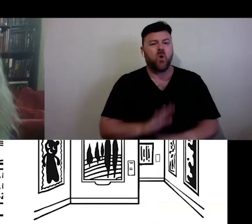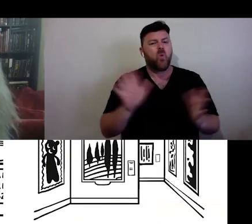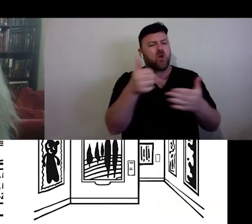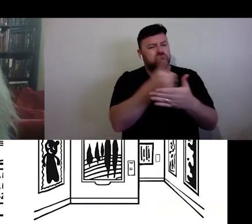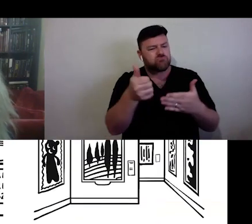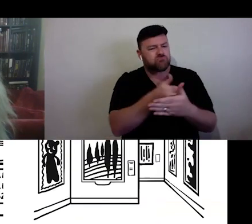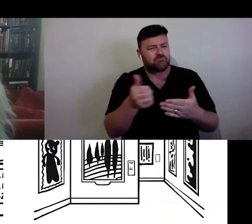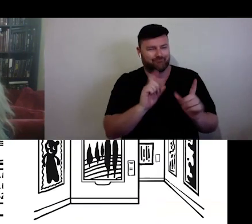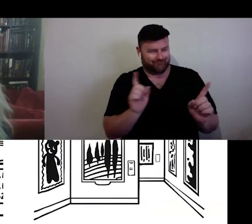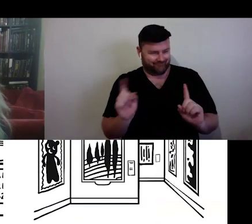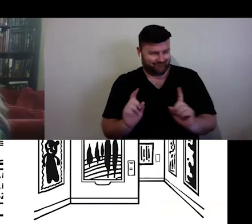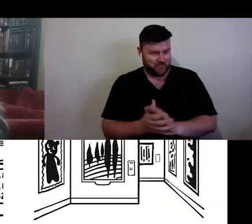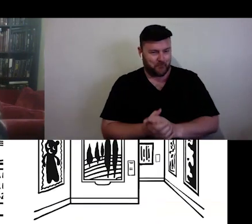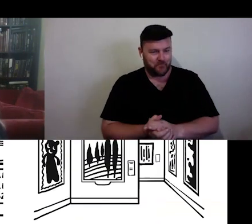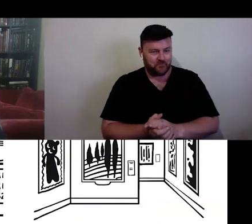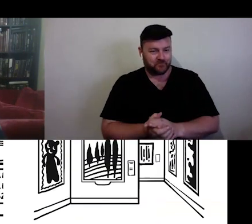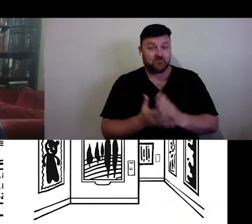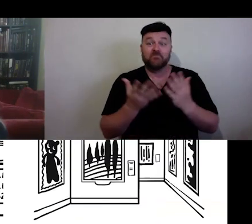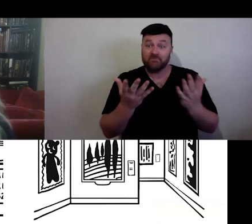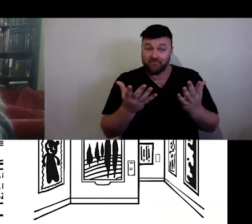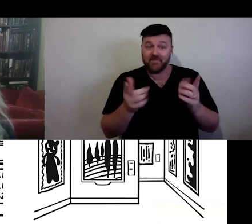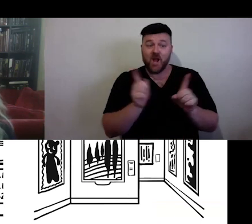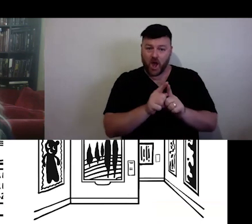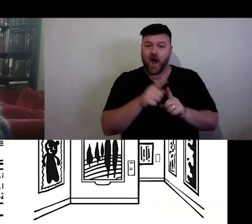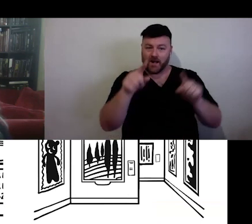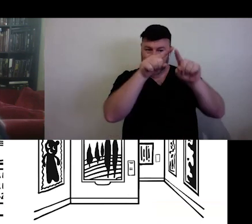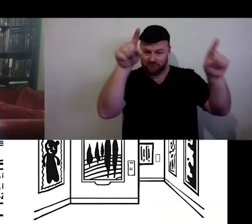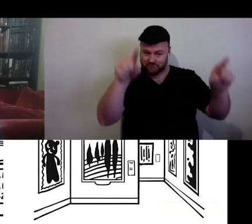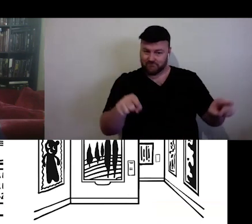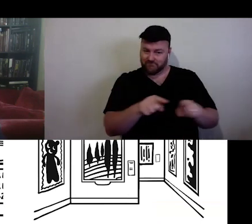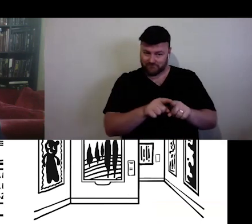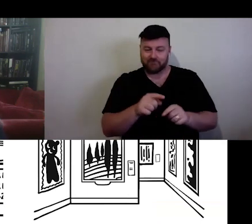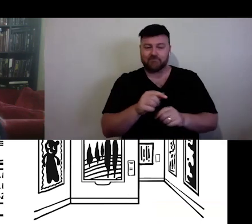places are like these black and white illustrations ahead of us.